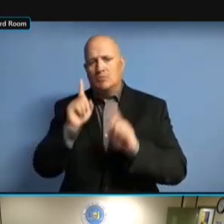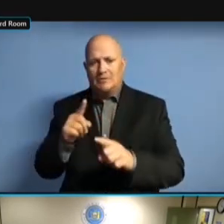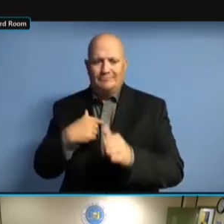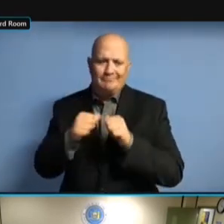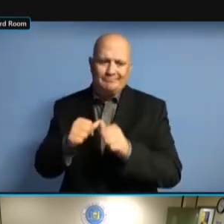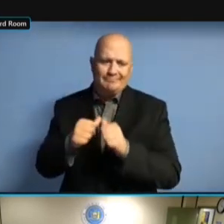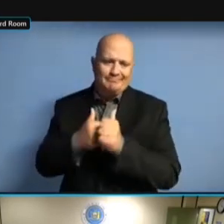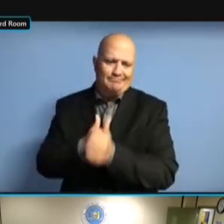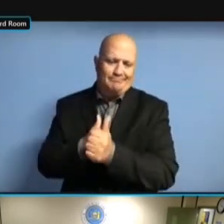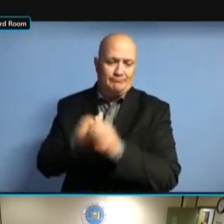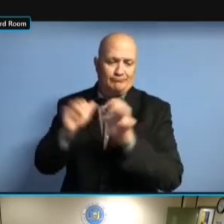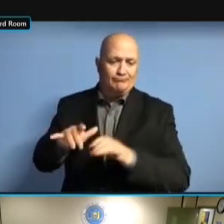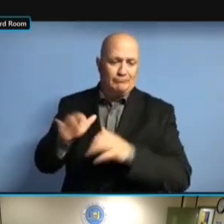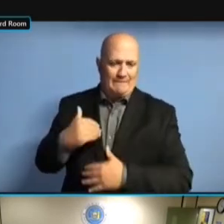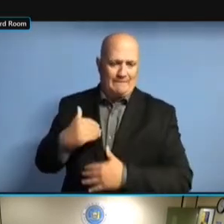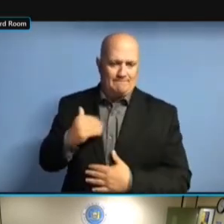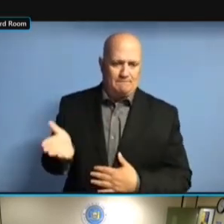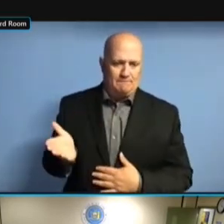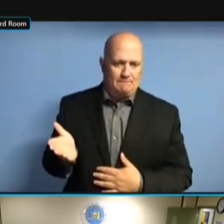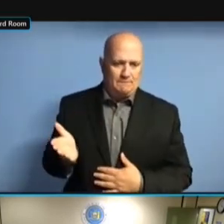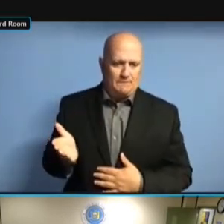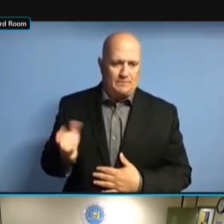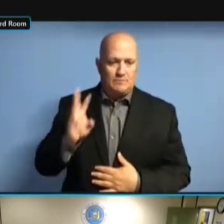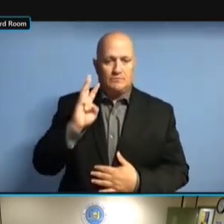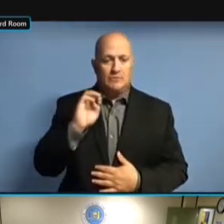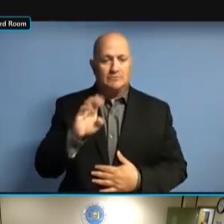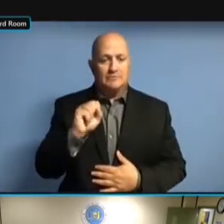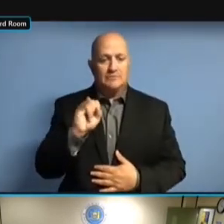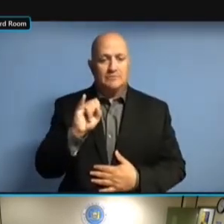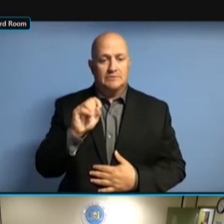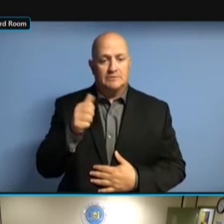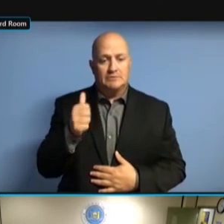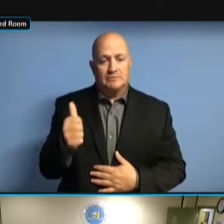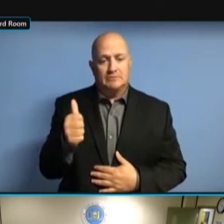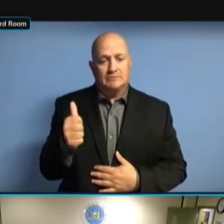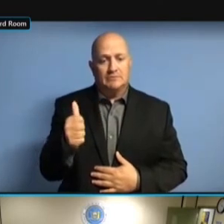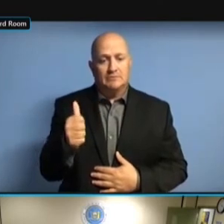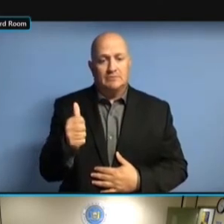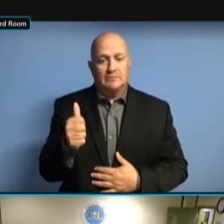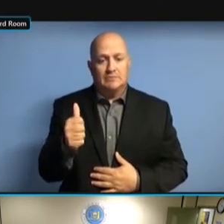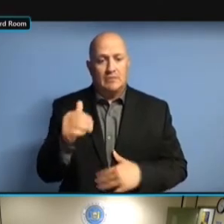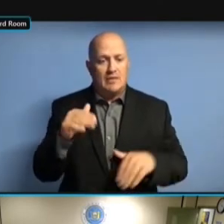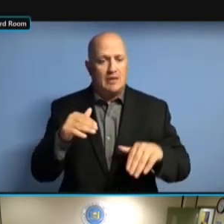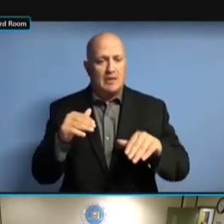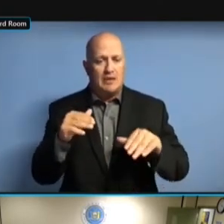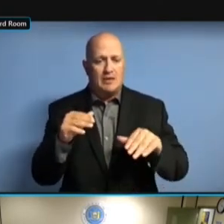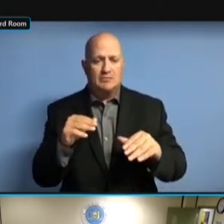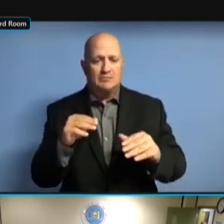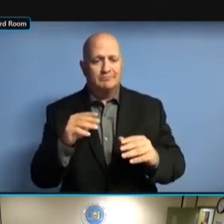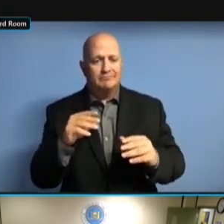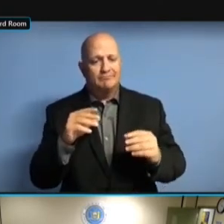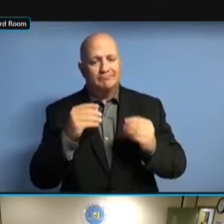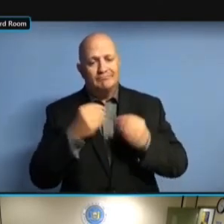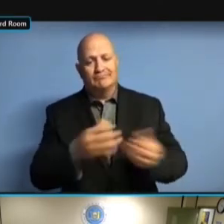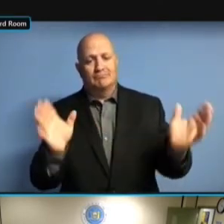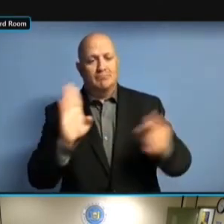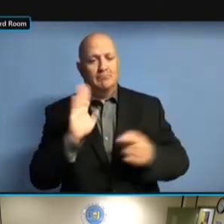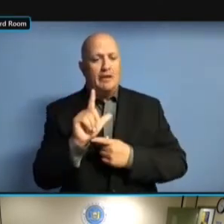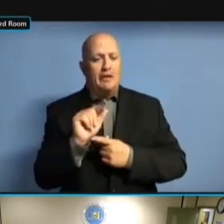FOR THE WEBSITE, AS MENTIONED A FEW MINUTES AGO, FOR THE WEBSITE, AS MENTIONED A FEW MINUTES AGO, WE FOR THE WEBSITE, AS MENTIONED A FEW MINUTES AGO, WE DID FOR THE WEBSITE, AS MENTIONED A FEW MINUTES AGO, WE DID PUBLISH FEW MINUTES AGO, WE DID PUBLISH FEW MINUTES AGO, WE DID PUBLISH THE FEW MINUTES AGO, WE DID PUBLISH THE FIVE FEW MINUTES AGO, WE DID PUBLISH THE FIVE BALLOT FEW MINUTES AGO, WE DID PUBLISH THE FIVE BALLOT PROPS FEW MINUTES AGO, WE DID PUBLISH THE FIVE BALLOT PROPS ON FEW MINUTES AGO, WE DID PUBLISH THE FIVE BALLOT PROPS ON THE THE FIVE BALLOT PROPS ON THE THE FIVE BALLOT PROPS ON THE WEBSITE. WEBSITE. WEBSITE. WE WEBSITE. WE UPDATED WEBSITE. WE UPDATED THE WEBSITE. WE UPDATED THE HOME WEBSITE. WE UPDATED THE HOME PAGE WEBSITE. WE UPDATED THE HOME PAGE BY WE UPDATED THE HOME PAGE BY WE UPDATED THE HOME PAGE BY REMOVING WE UPDATED THE HOME PAGE BY REMOVING THE WE UPDATED THE HOME PAGE BY REMOVING THE NUMBER